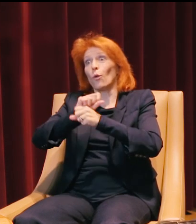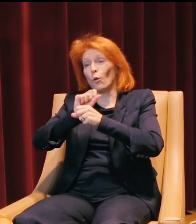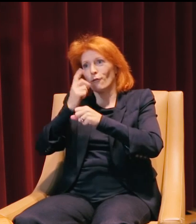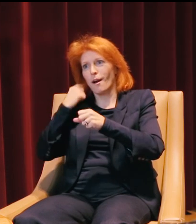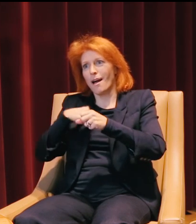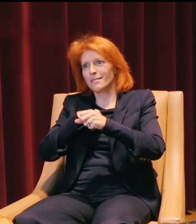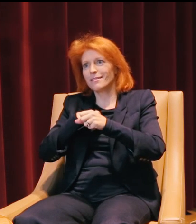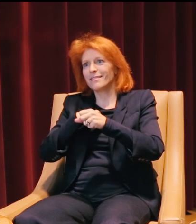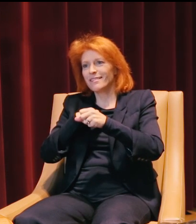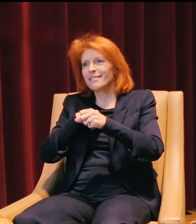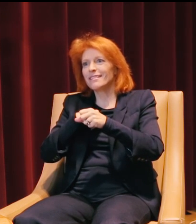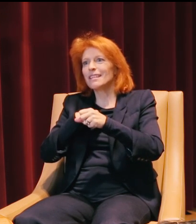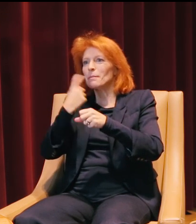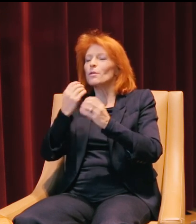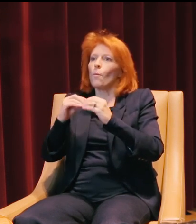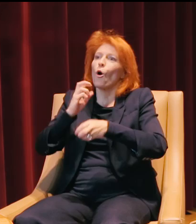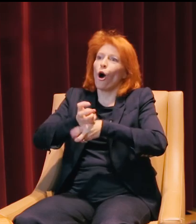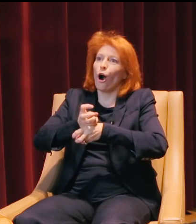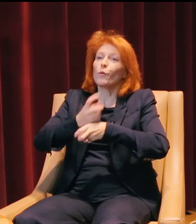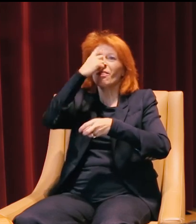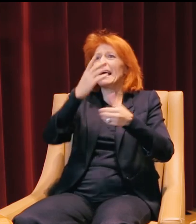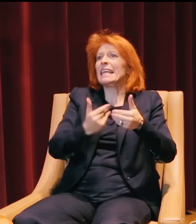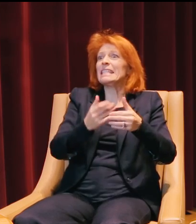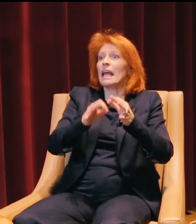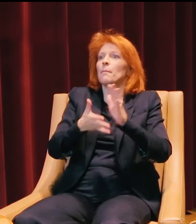because it was much harder to do than we first imagined.